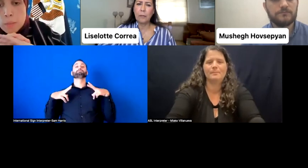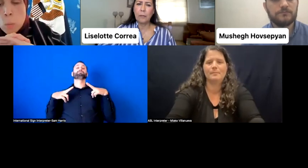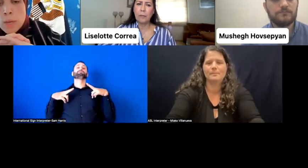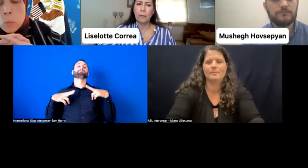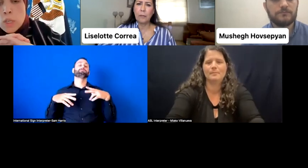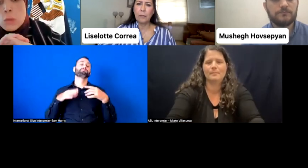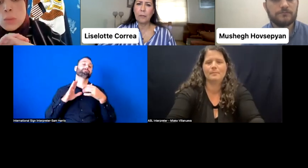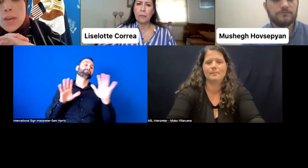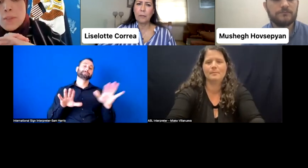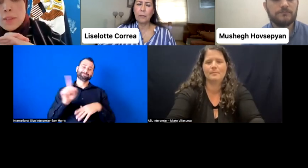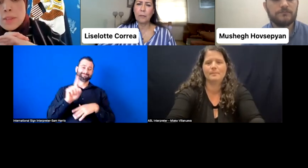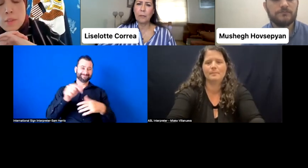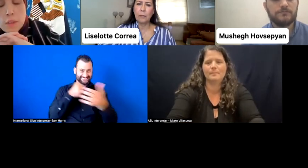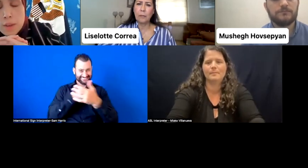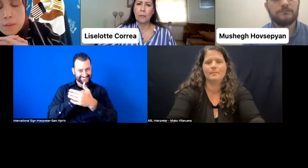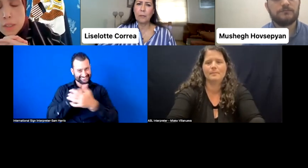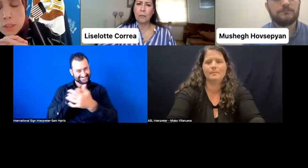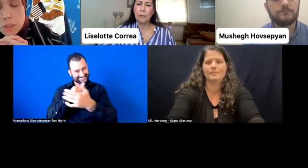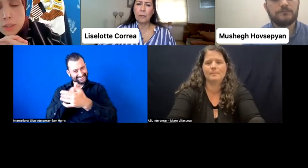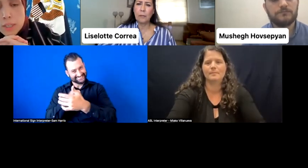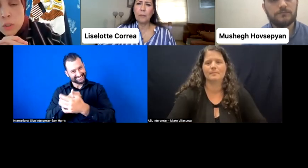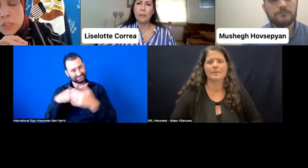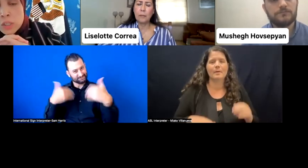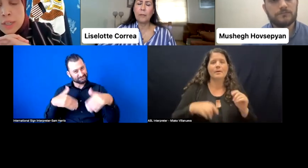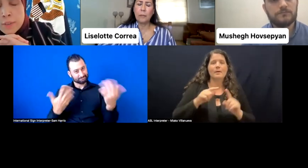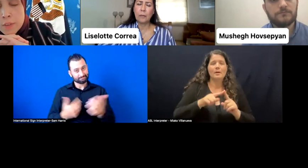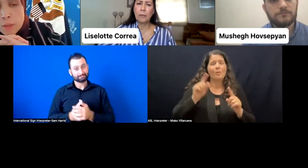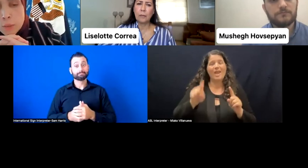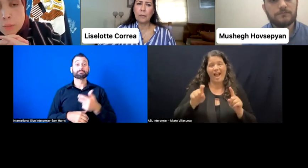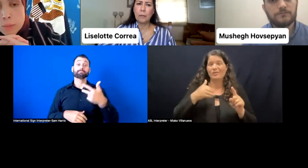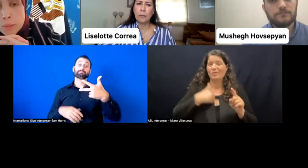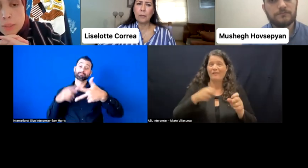One, we need to be having difficult conversation addressing certain elephants in the room.